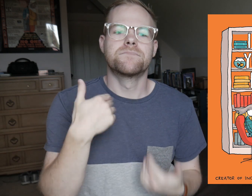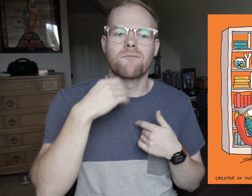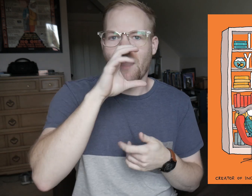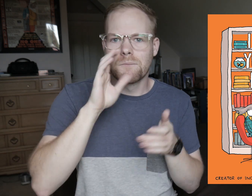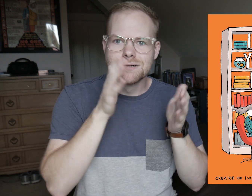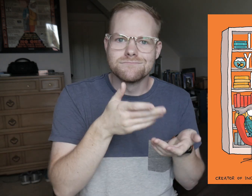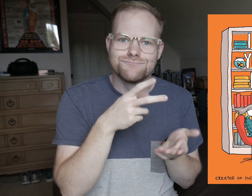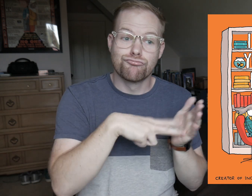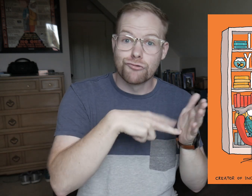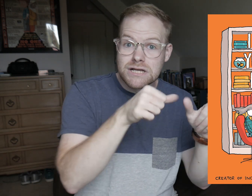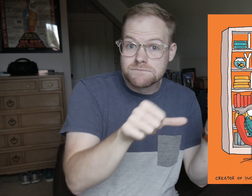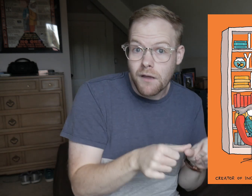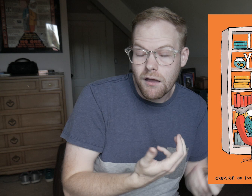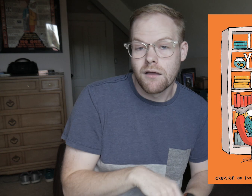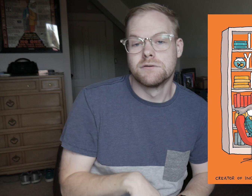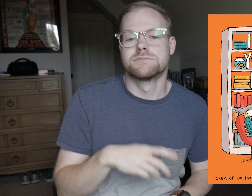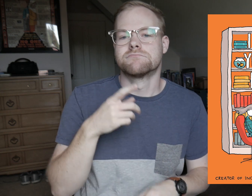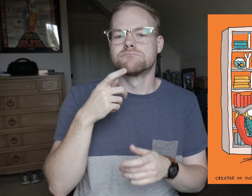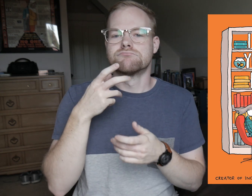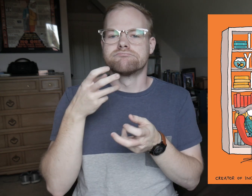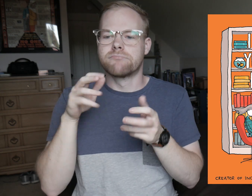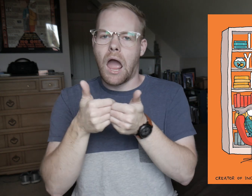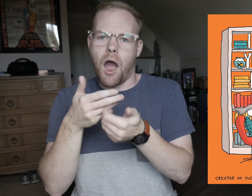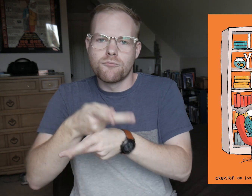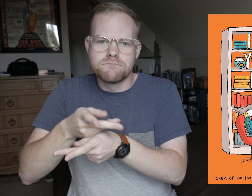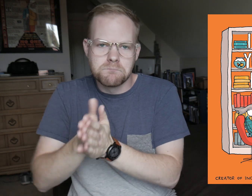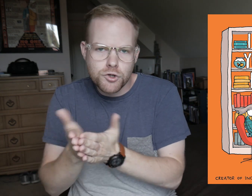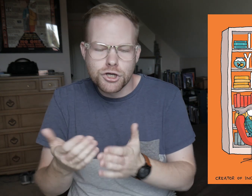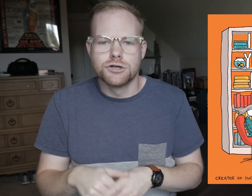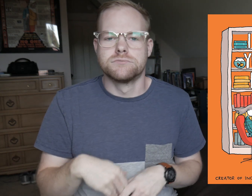There are comics about reading spots, treatment of books,